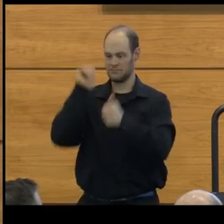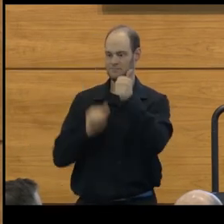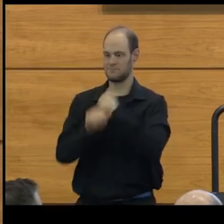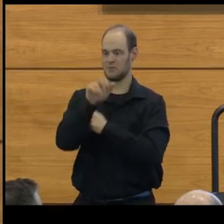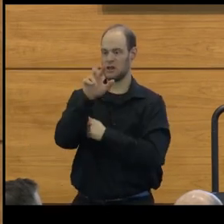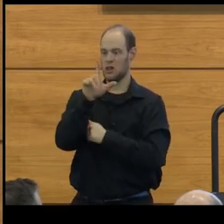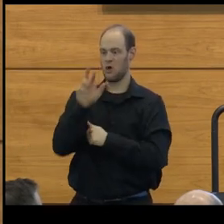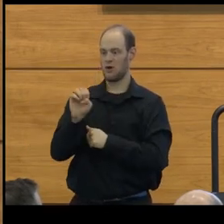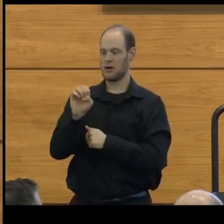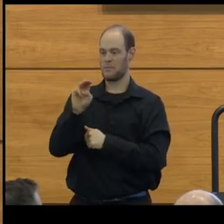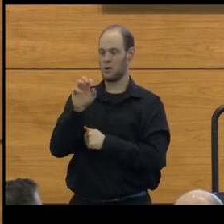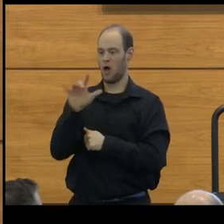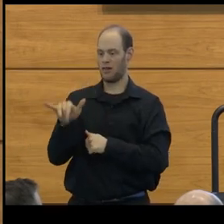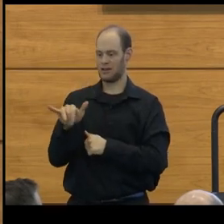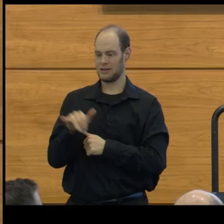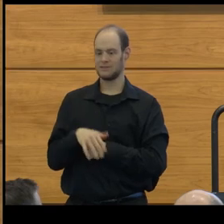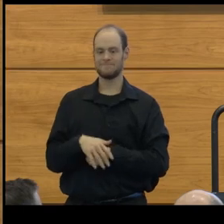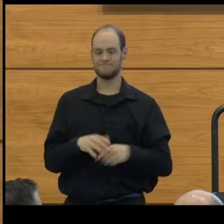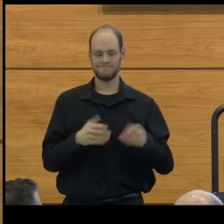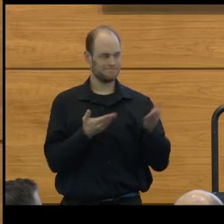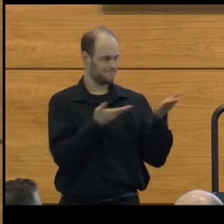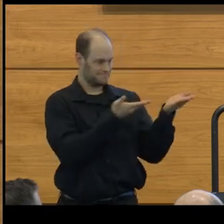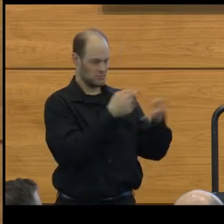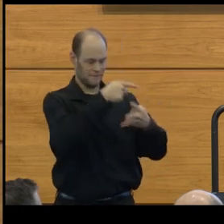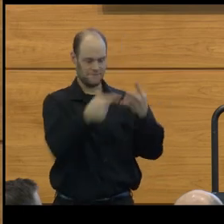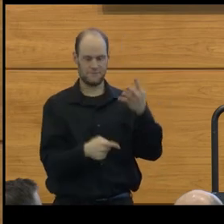to present the Henry Russell Awards to four faculty members.